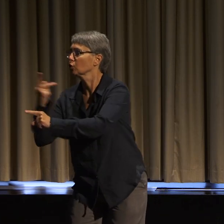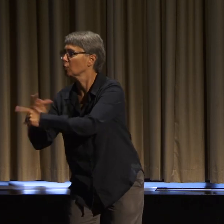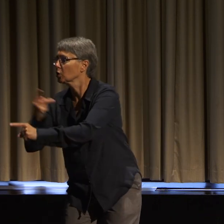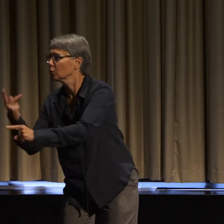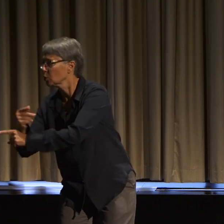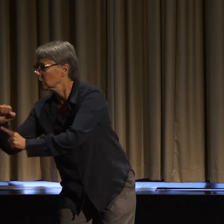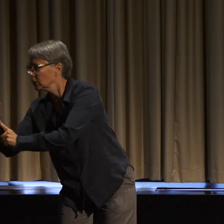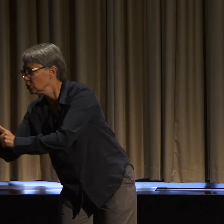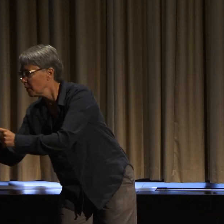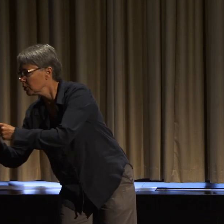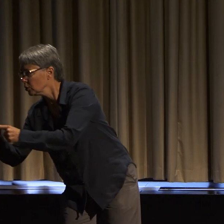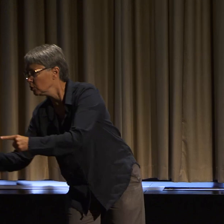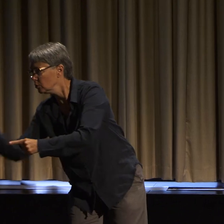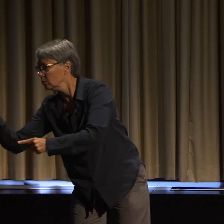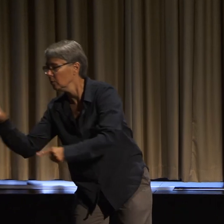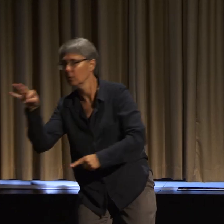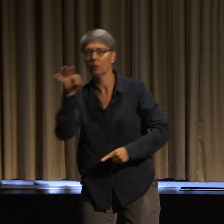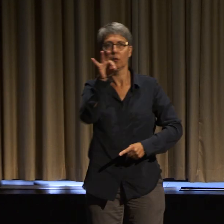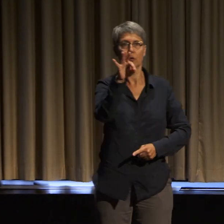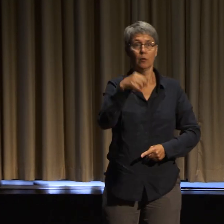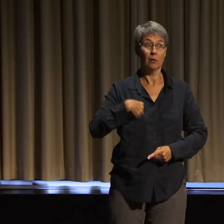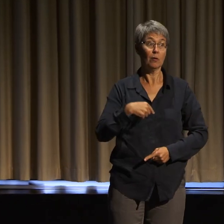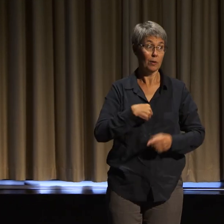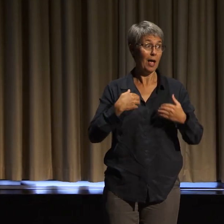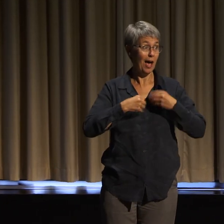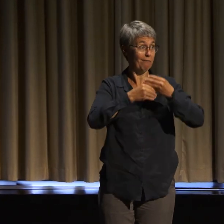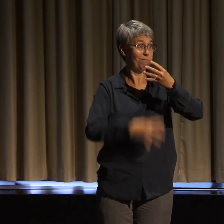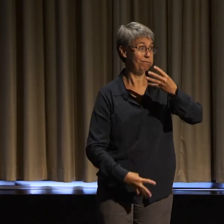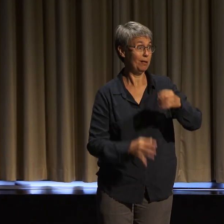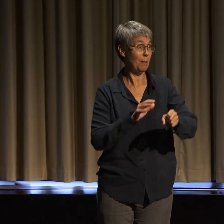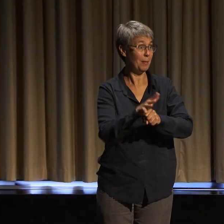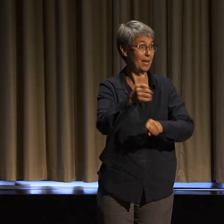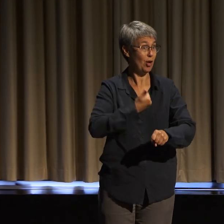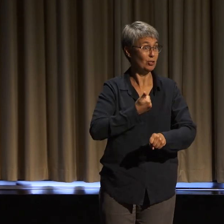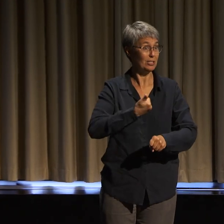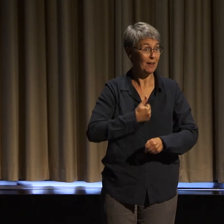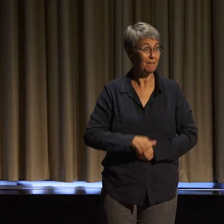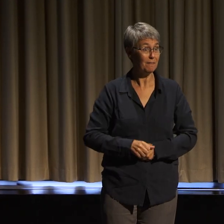There are amazing things and are amazing people out there, and it shouldn't be that that's the only place where